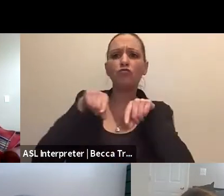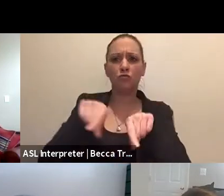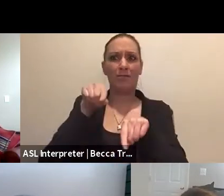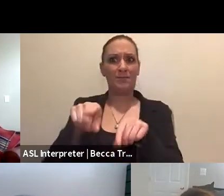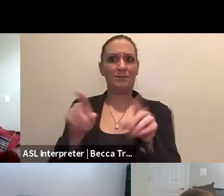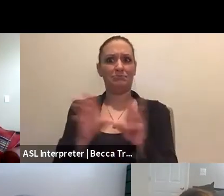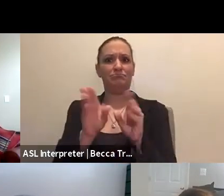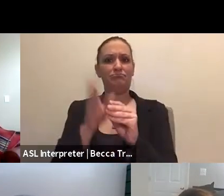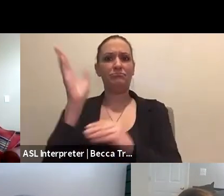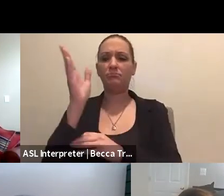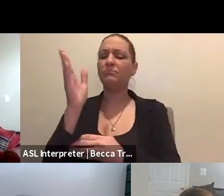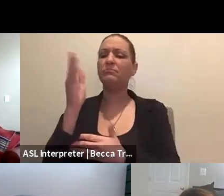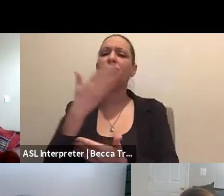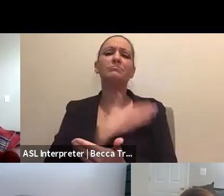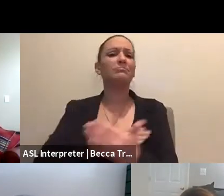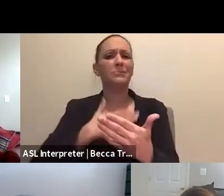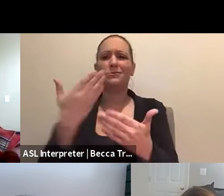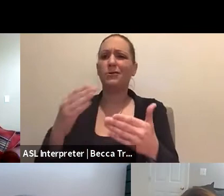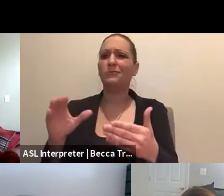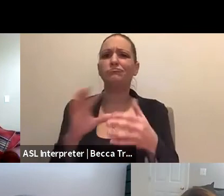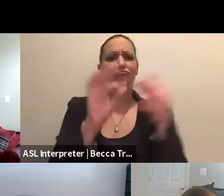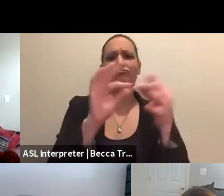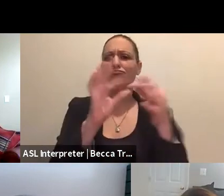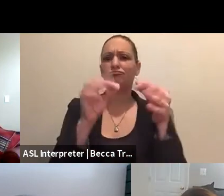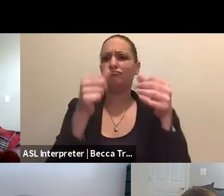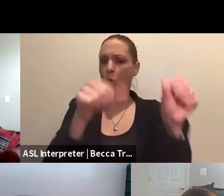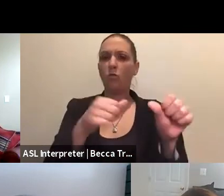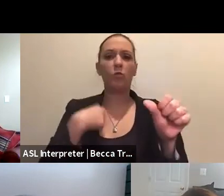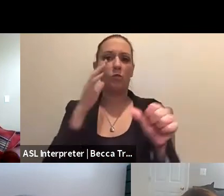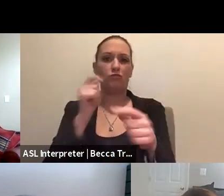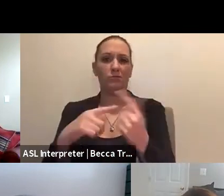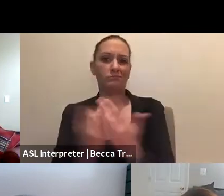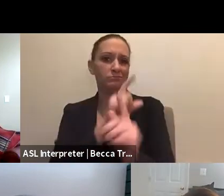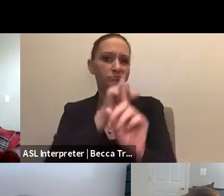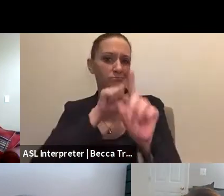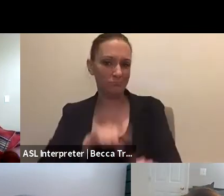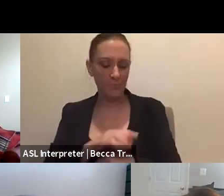please do not hesitate to post them and we will answer them as we can. I have the pleasure of talking